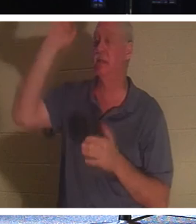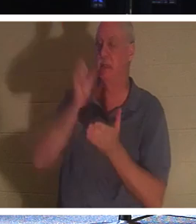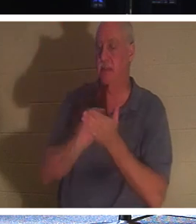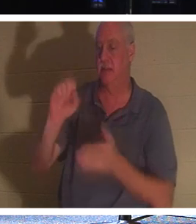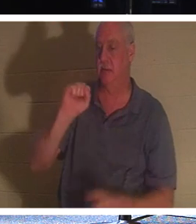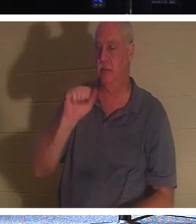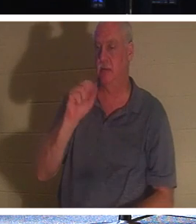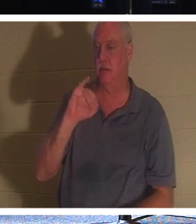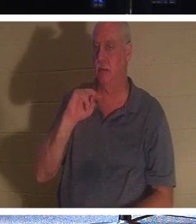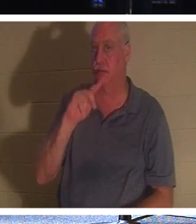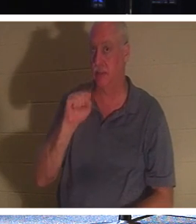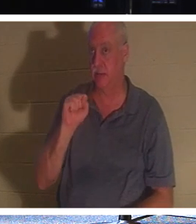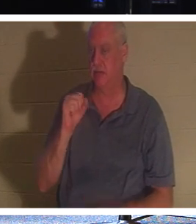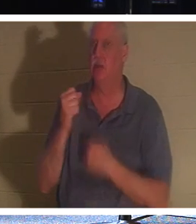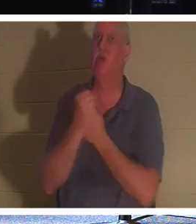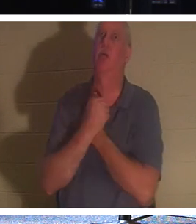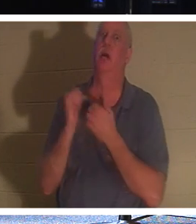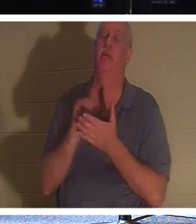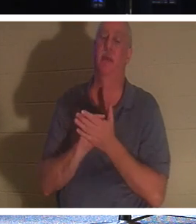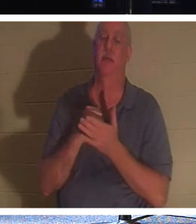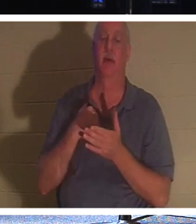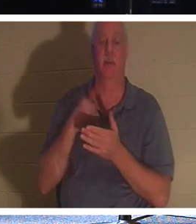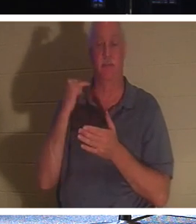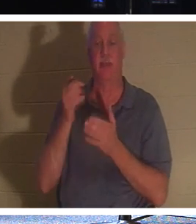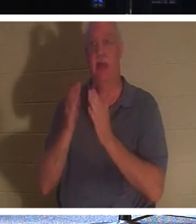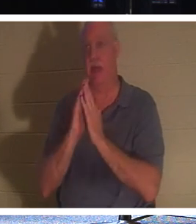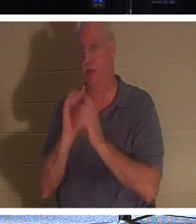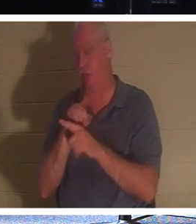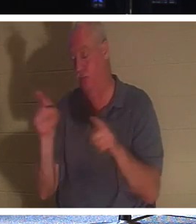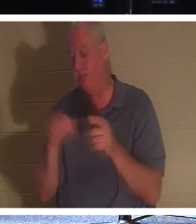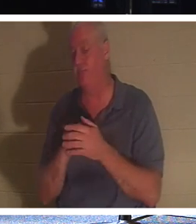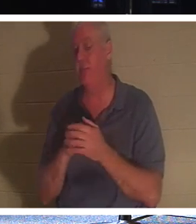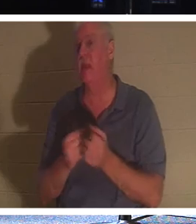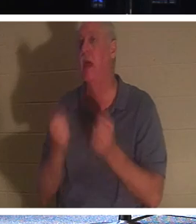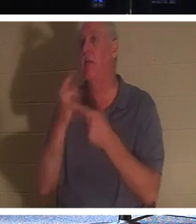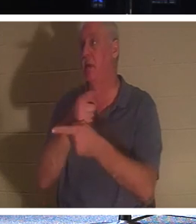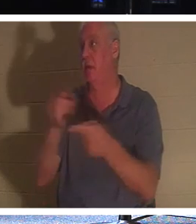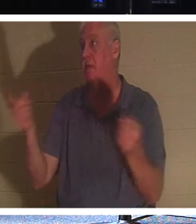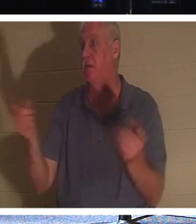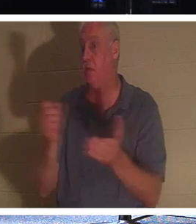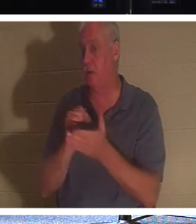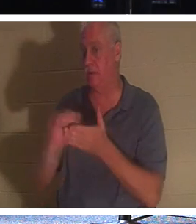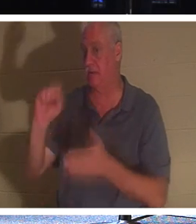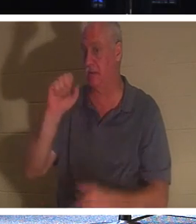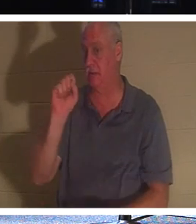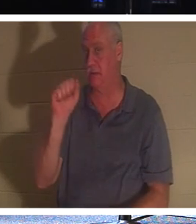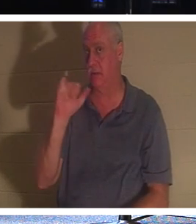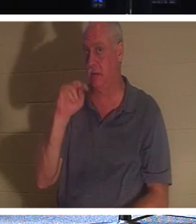love that! Now if I asked you how many of you are saints in here, not many of you would put up your